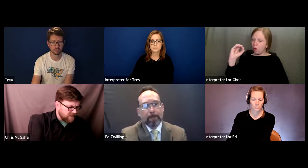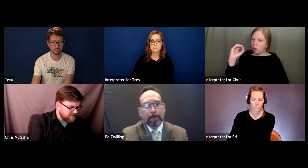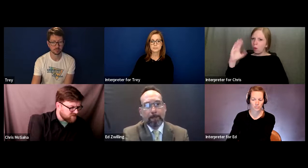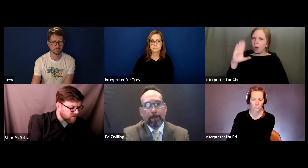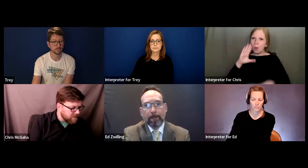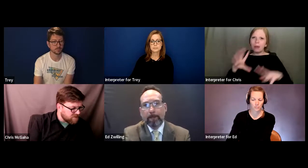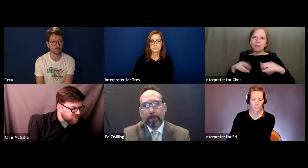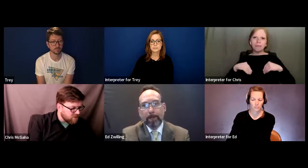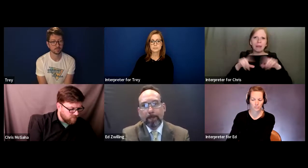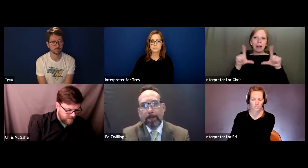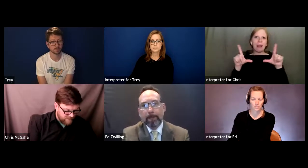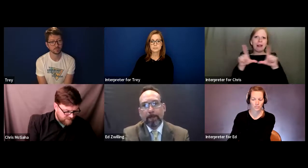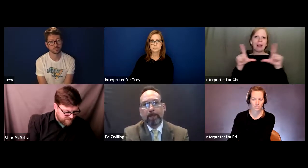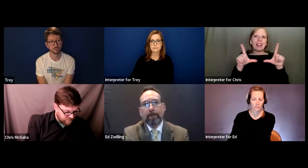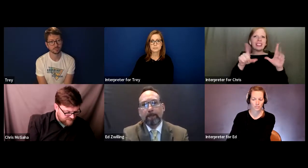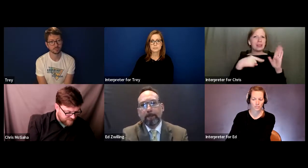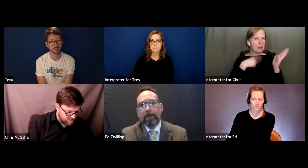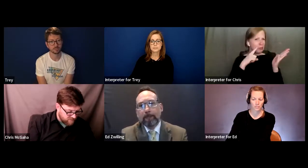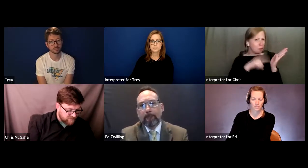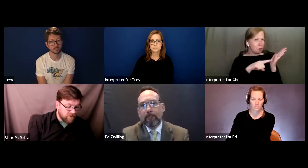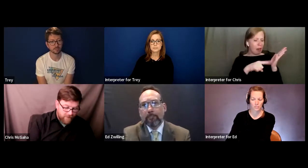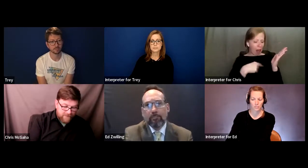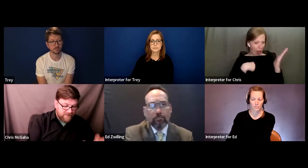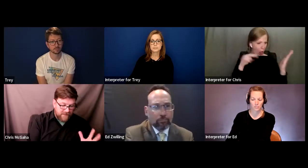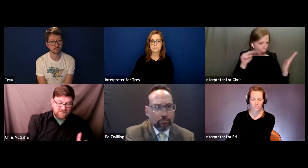I just want to make sure -- I looked at it earlier.